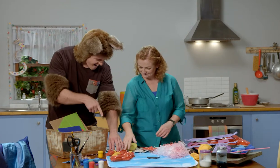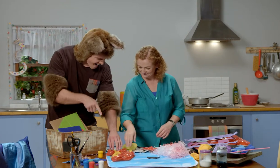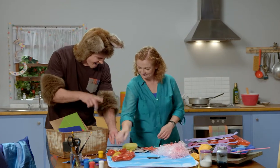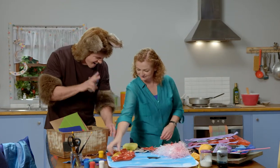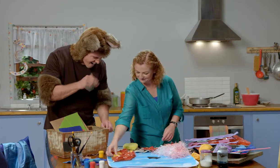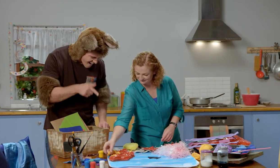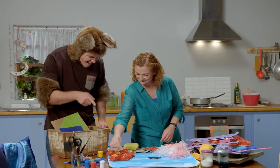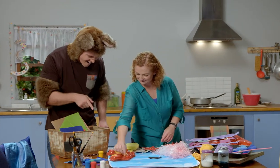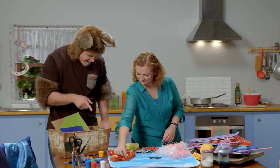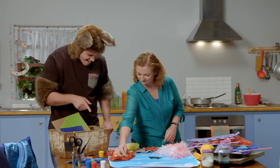That’s great!